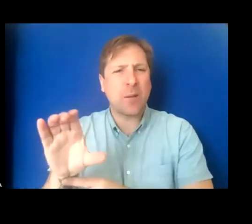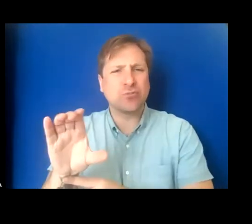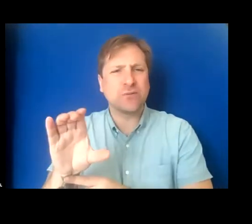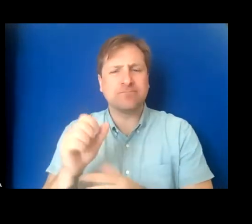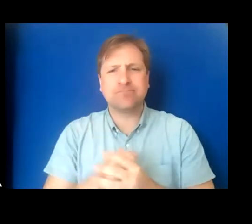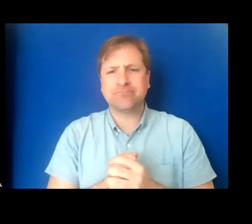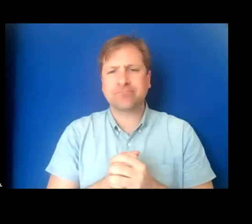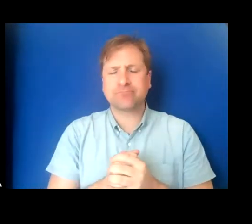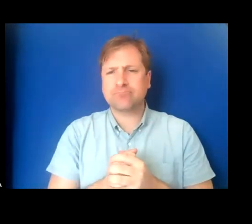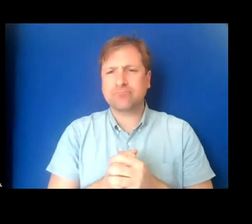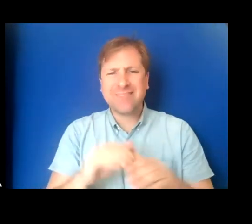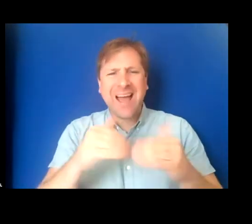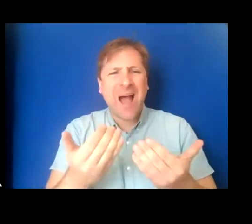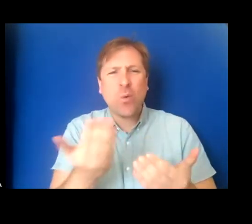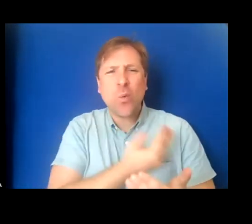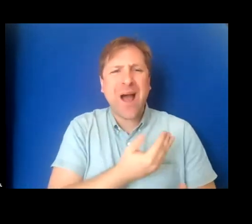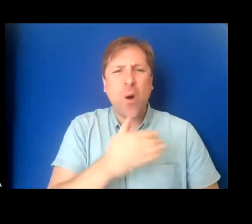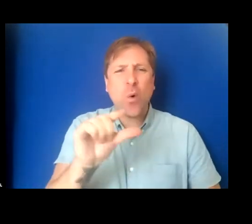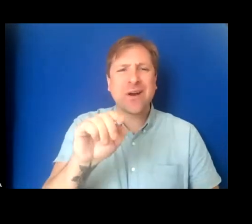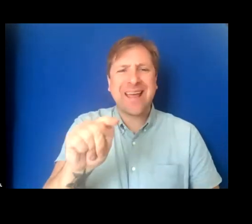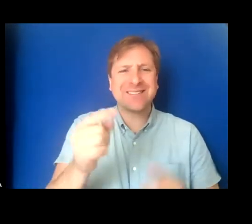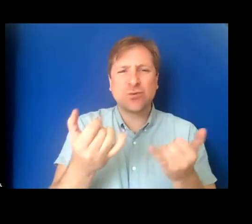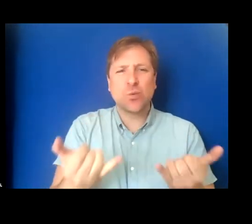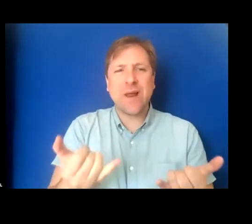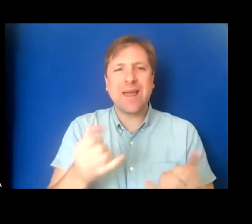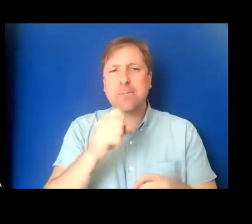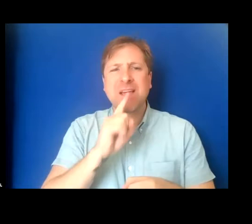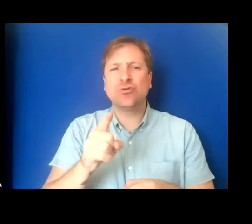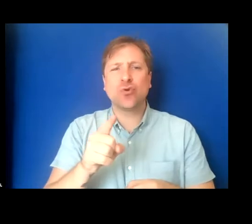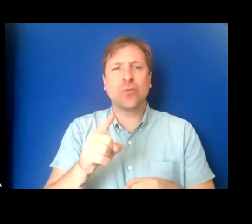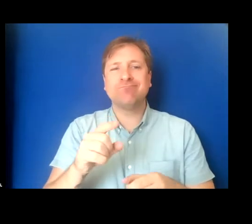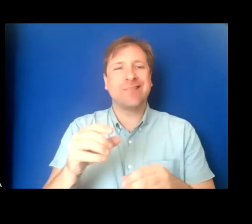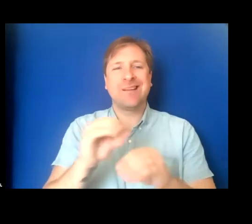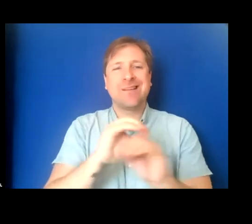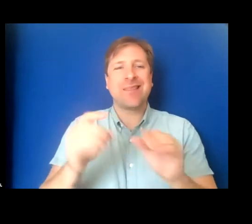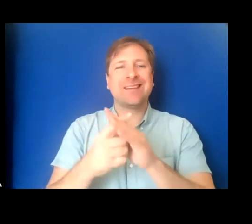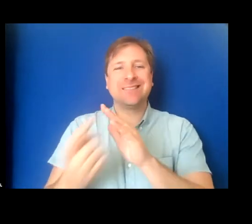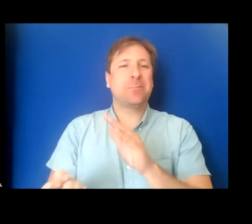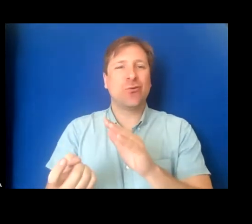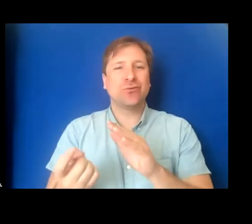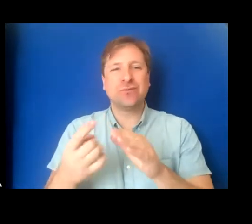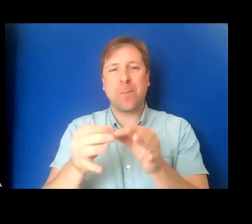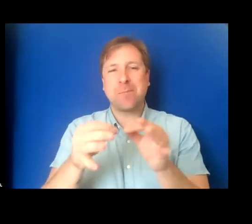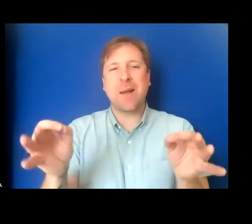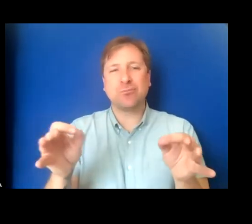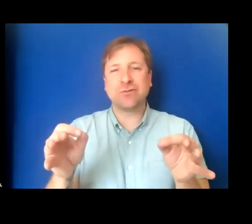So in other words, how do our guests today ensure that no media falls through their cracks, whether it's their